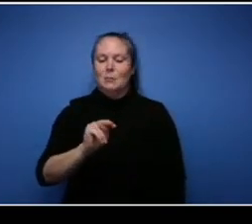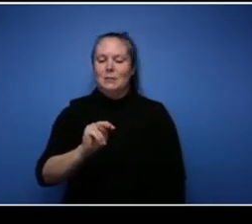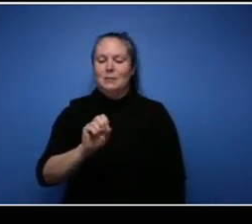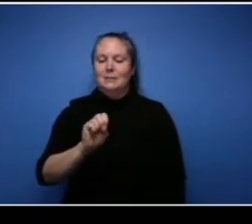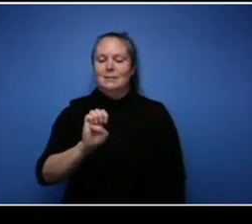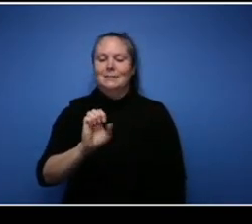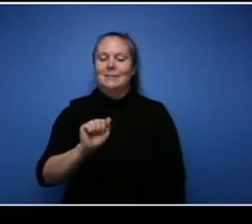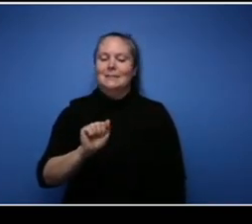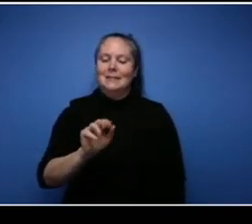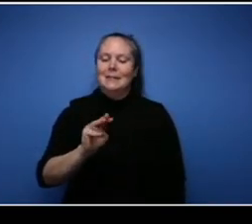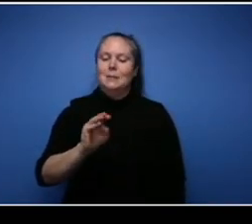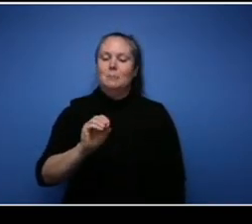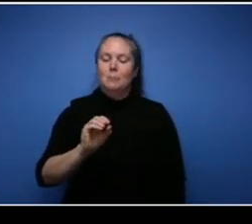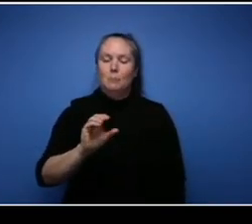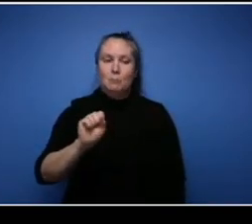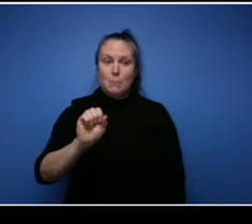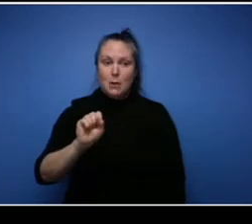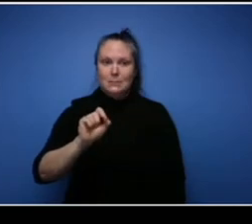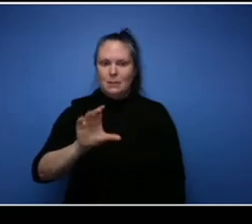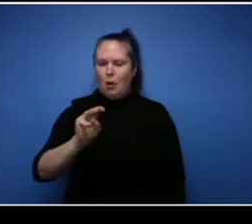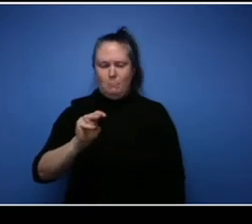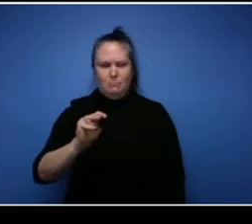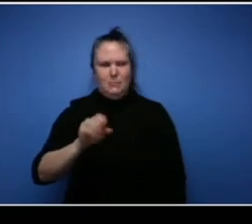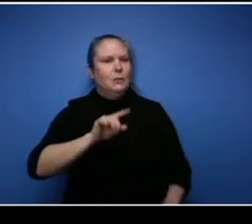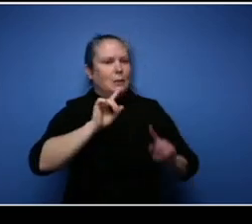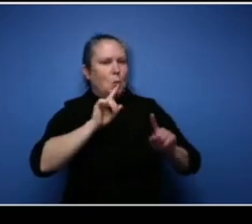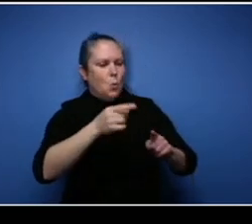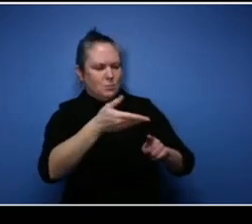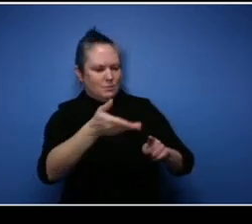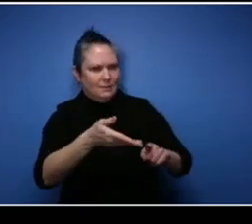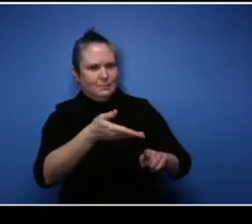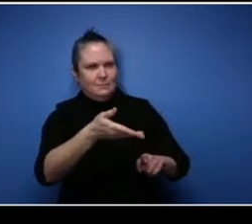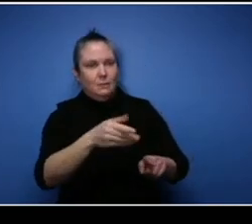website. If you happen to be at any of the Honey and Ginger locations you can also walk